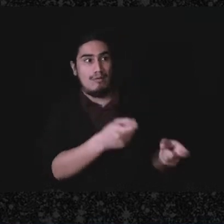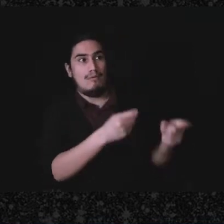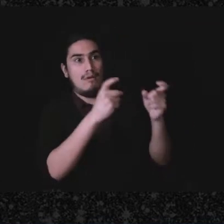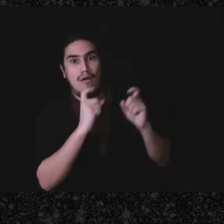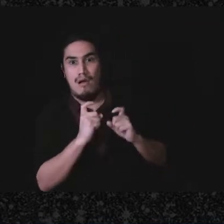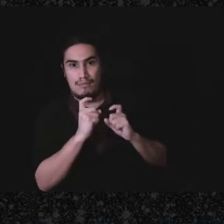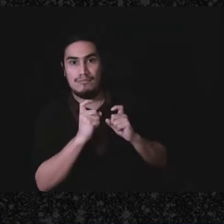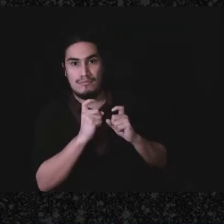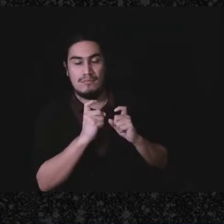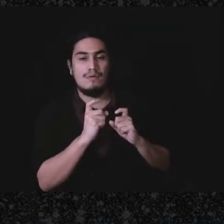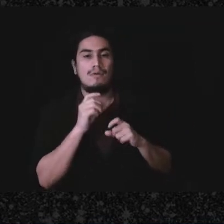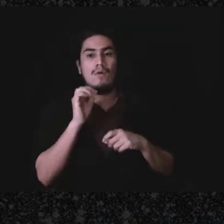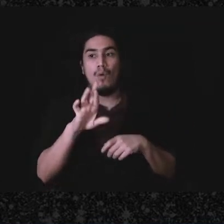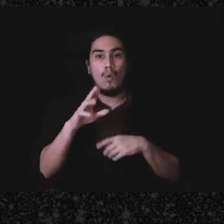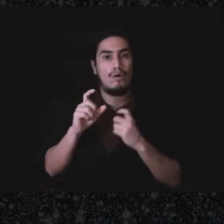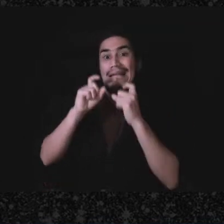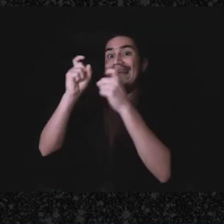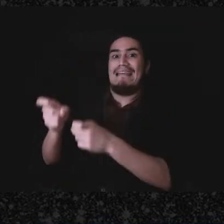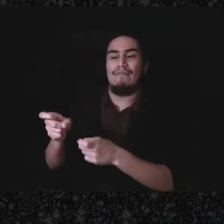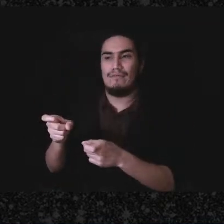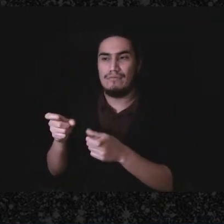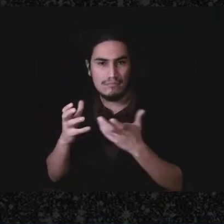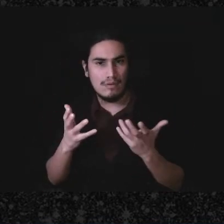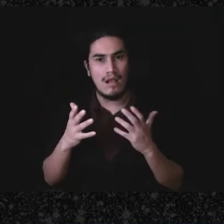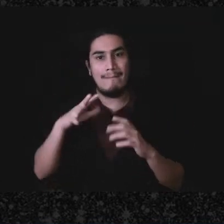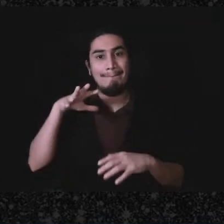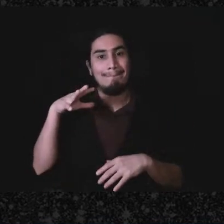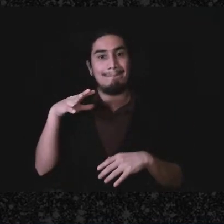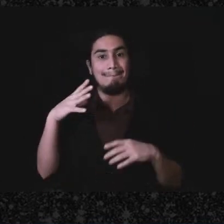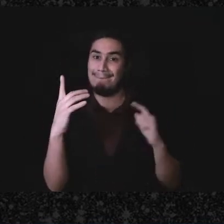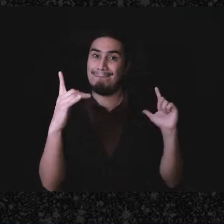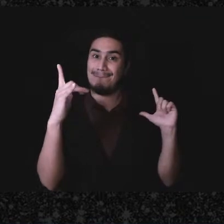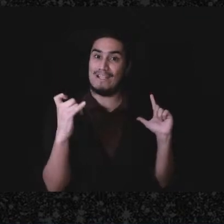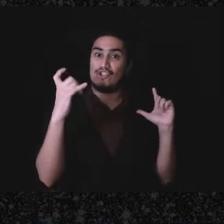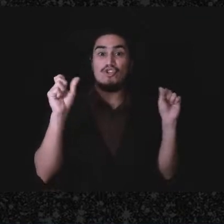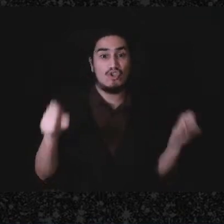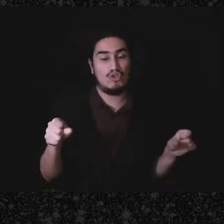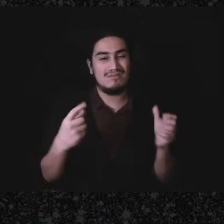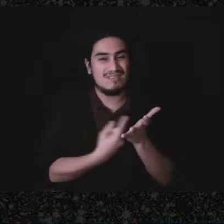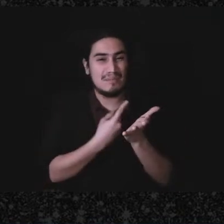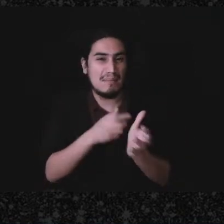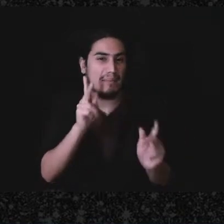the gift to, or if you took a picture with them. You know, people do what - each group is going to